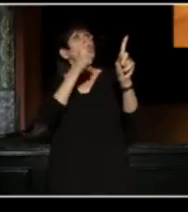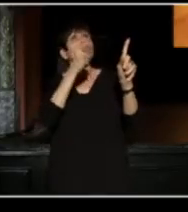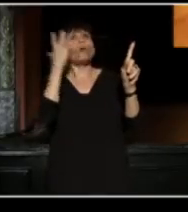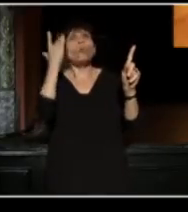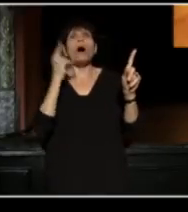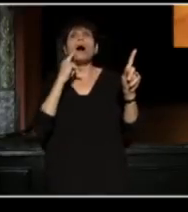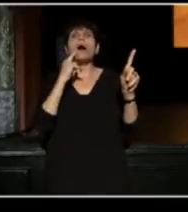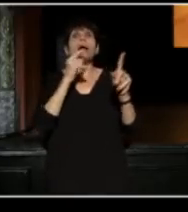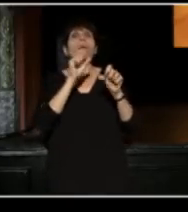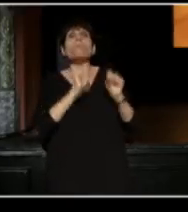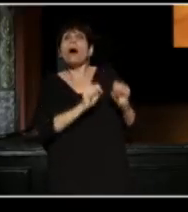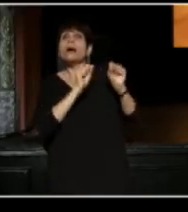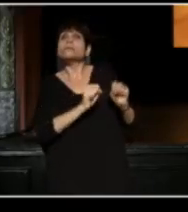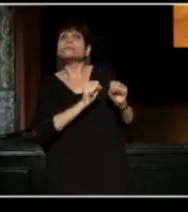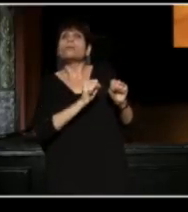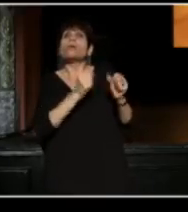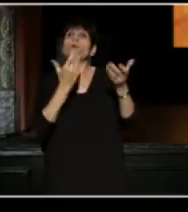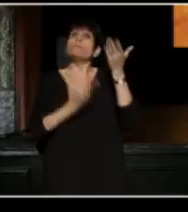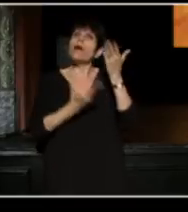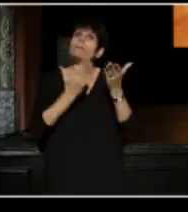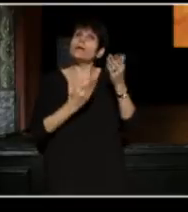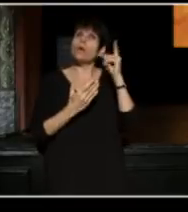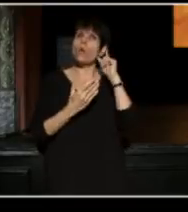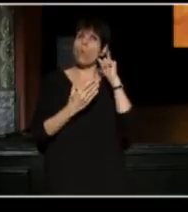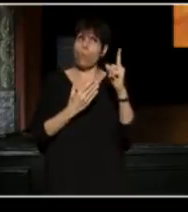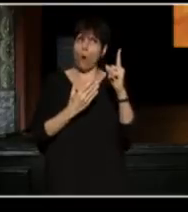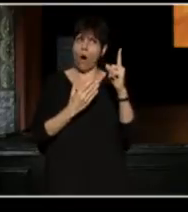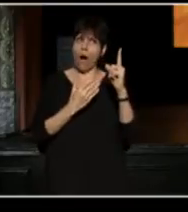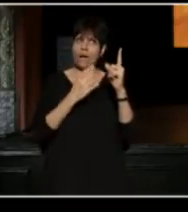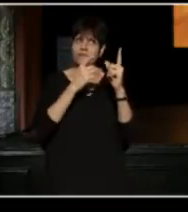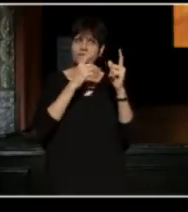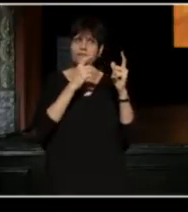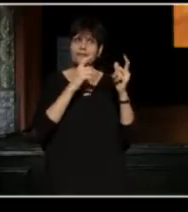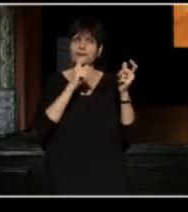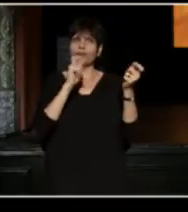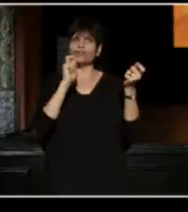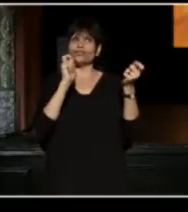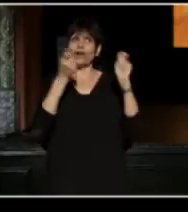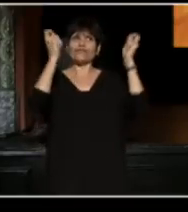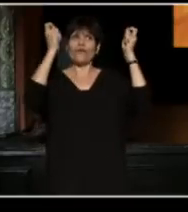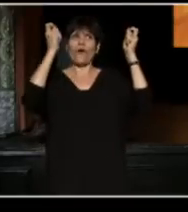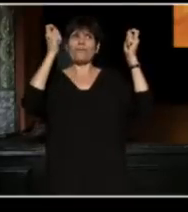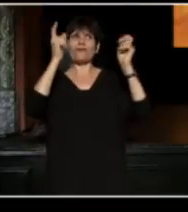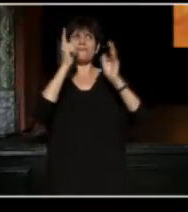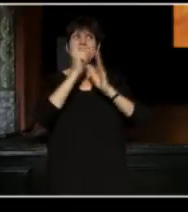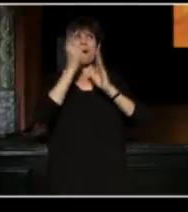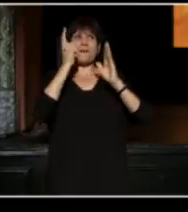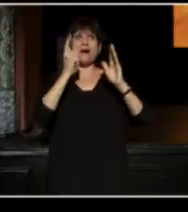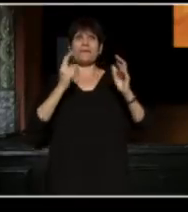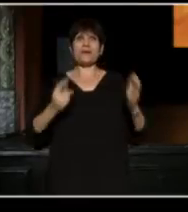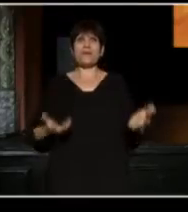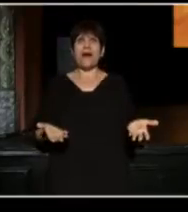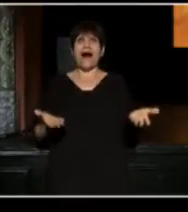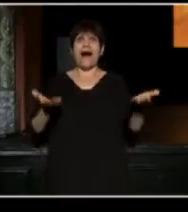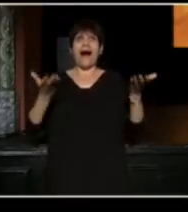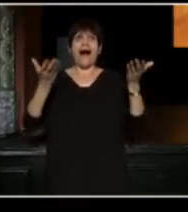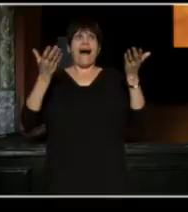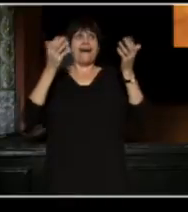the possibility of perhaps one transformative moment where we all rise together and meet our potential.